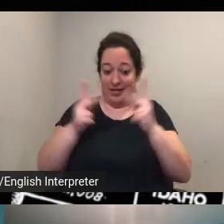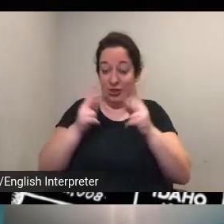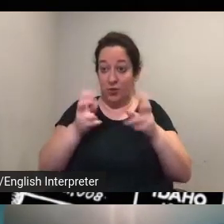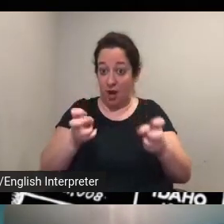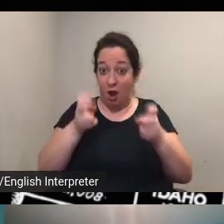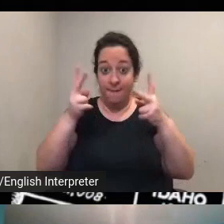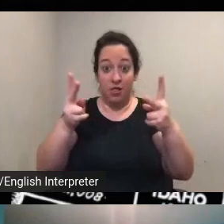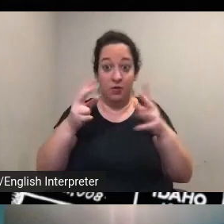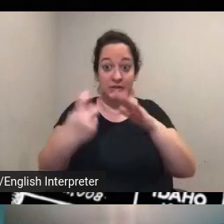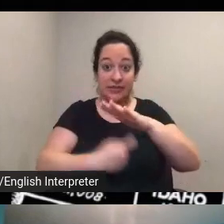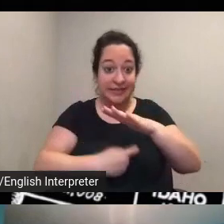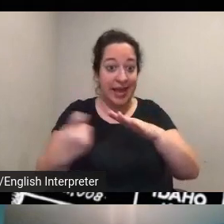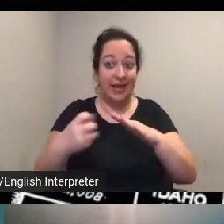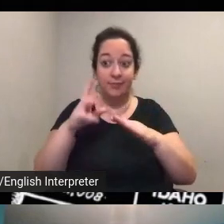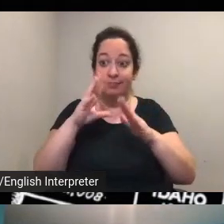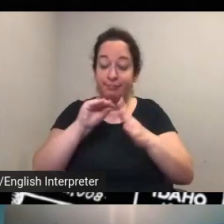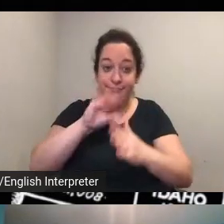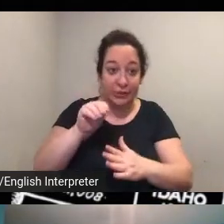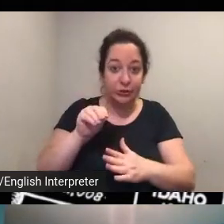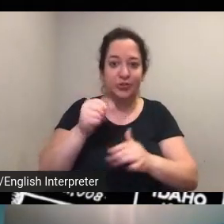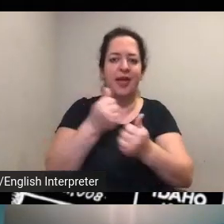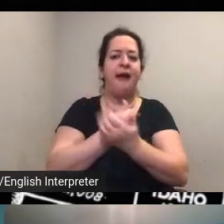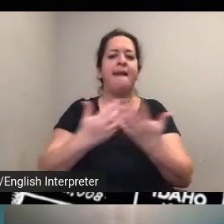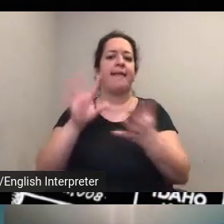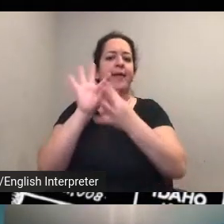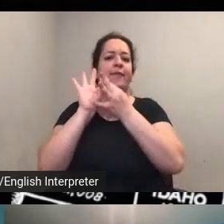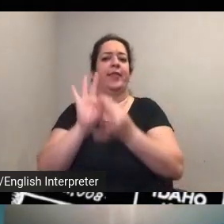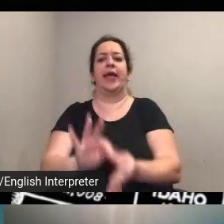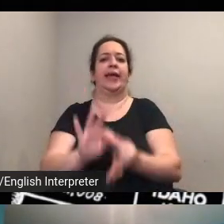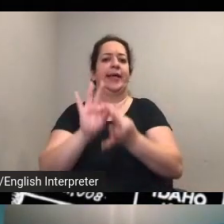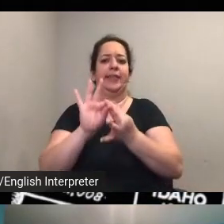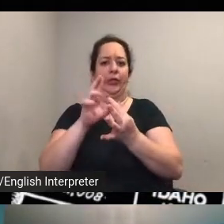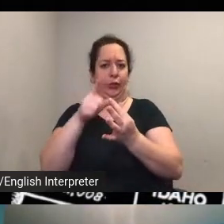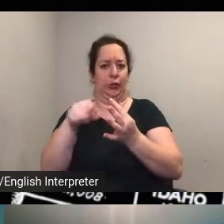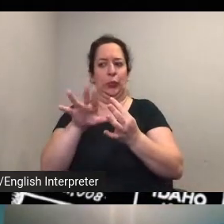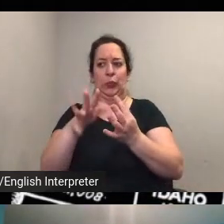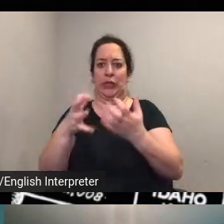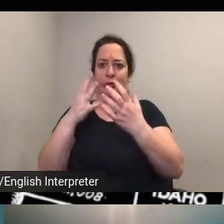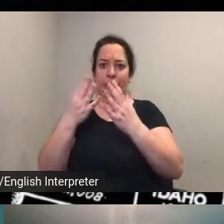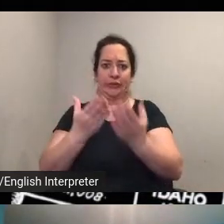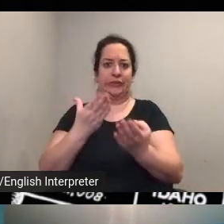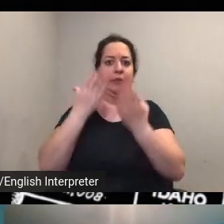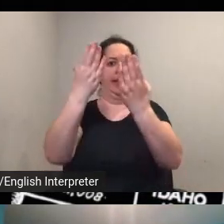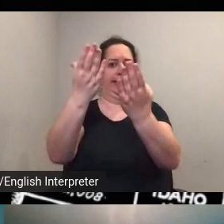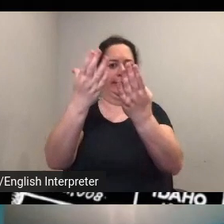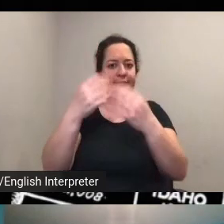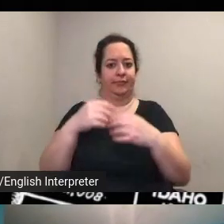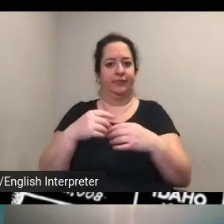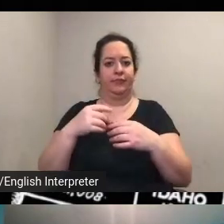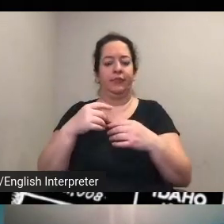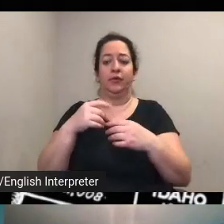scans or pictures of documents as well and then some contact information you